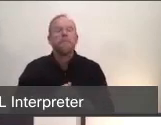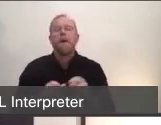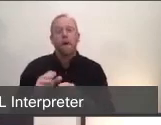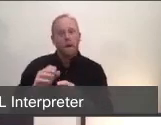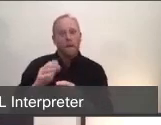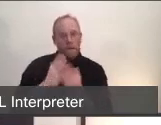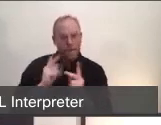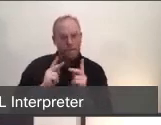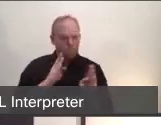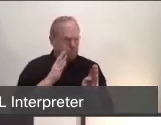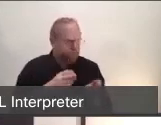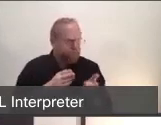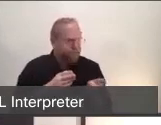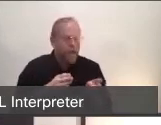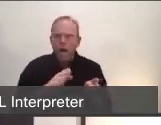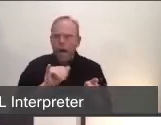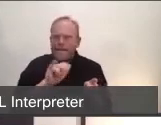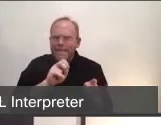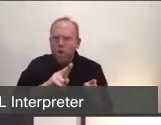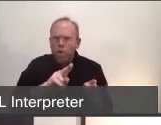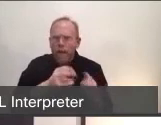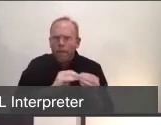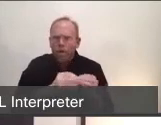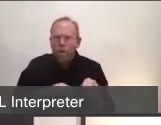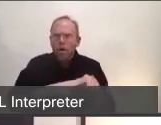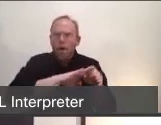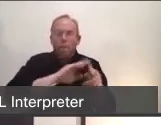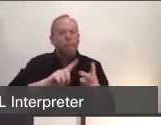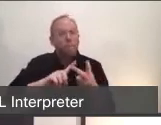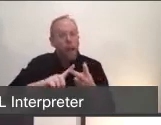as well as ventilators as treatments for severe COVID-19.